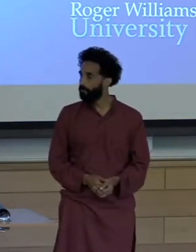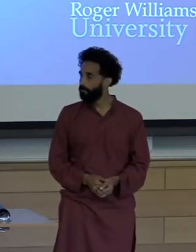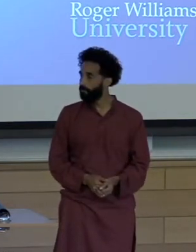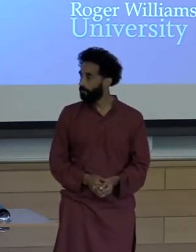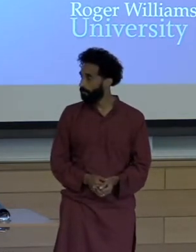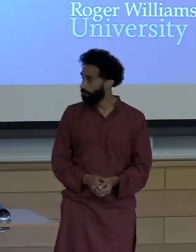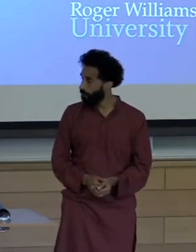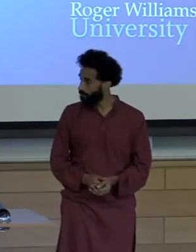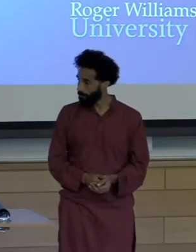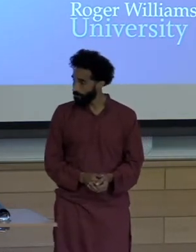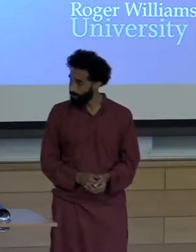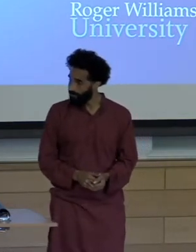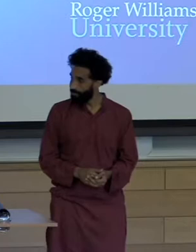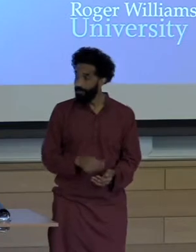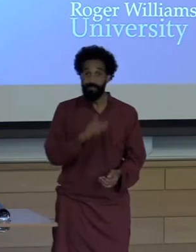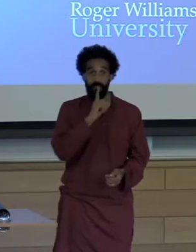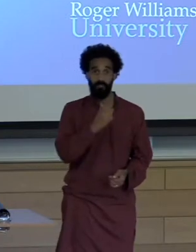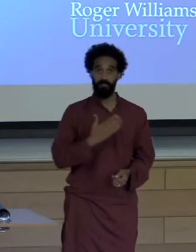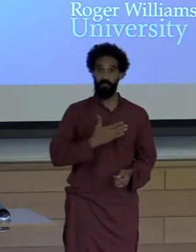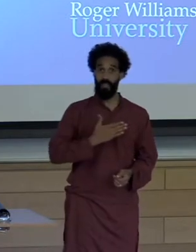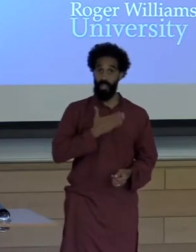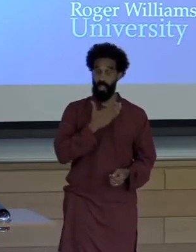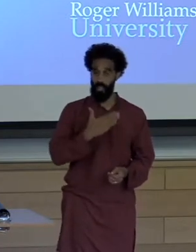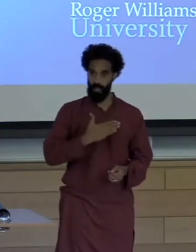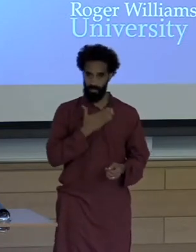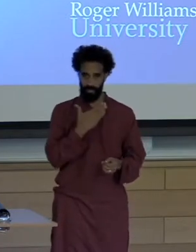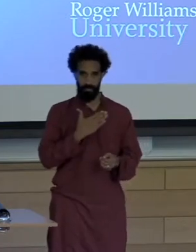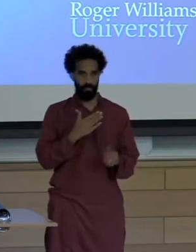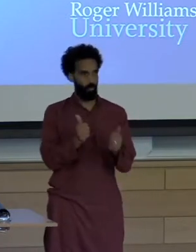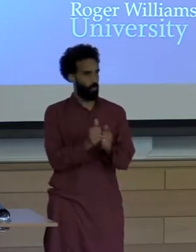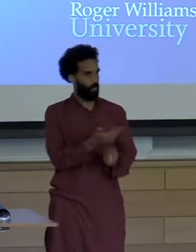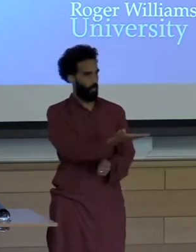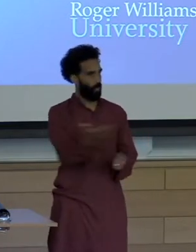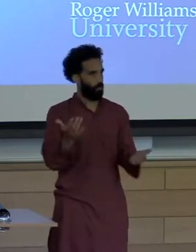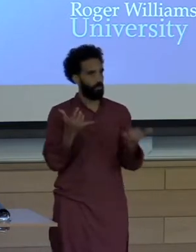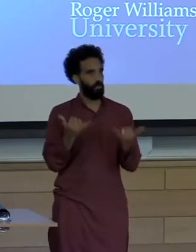I'm very pleased to join you today to talk about issues of social justice and